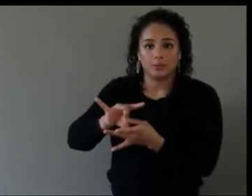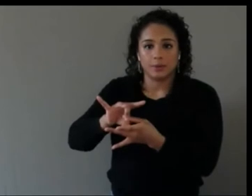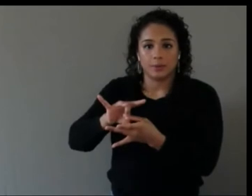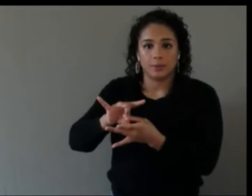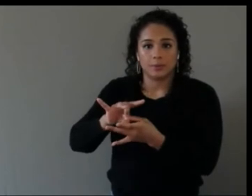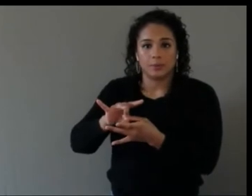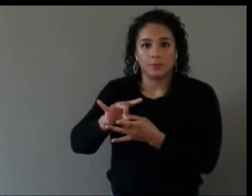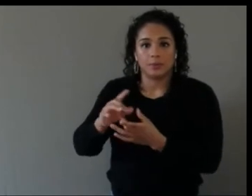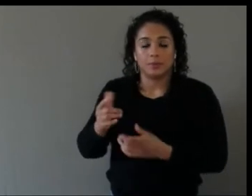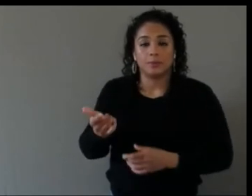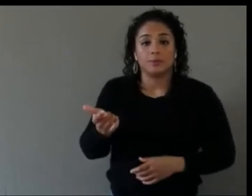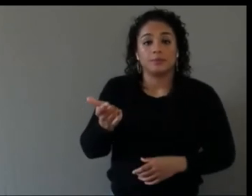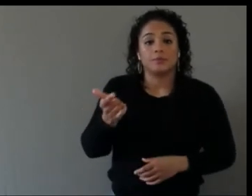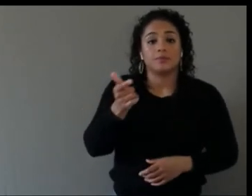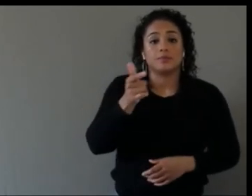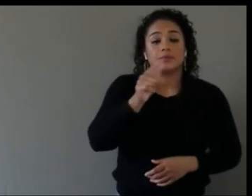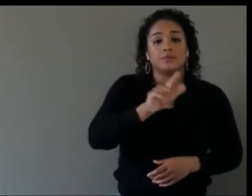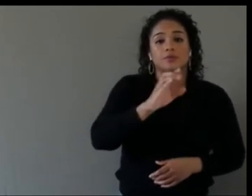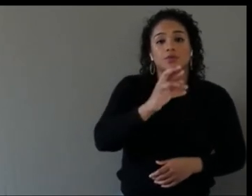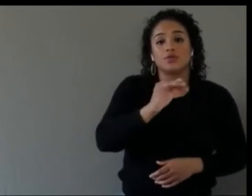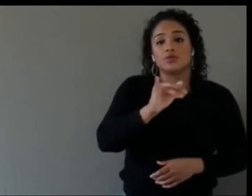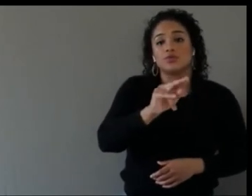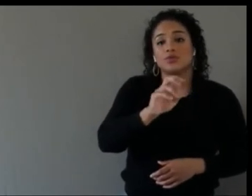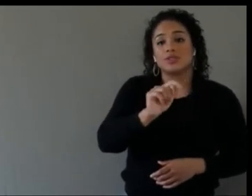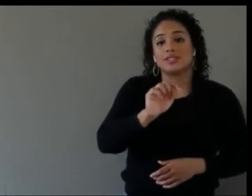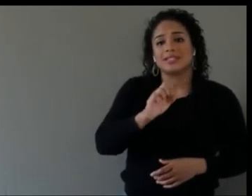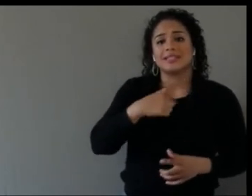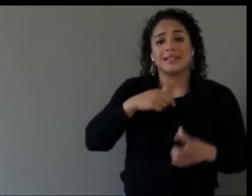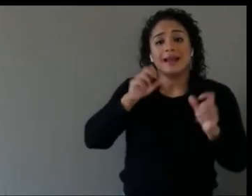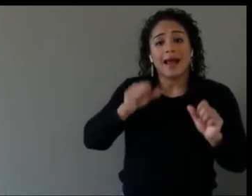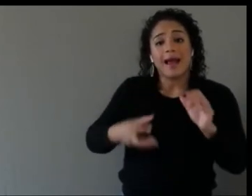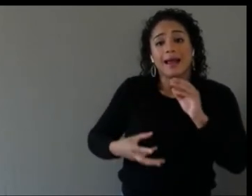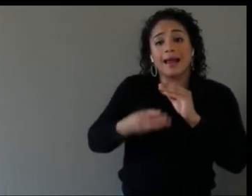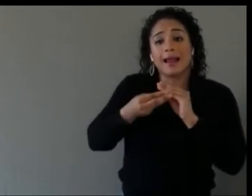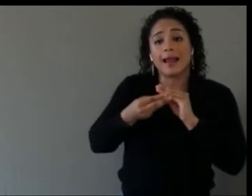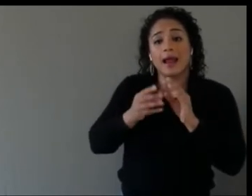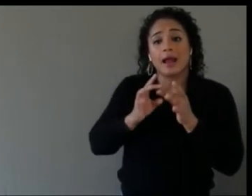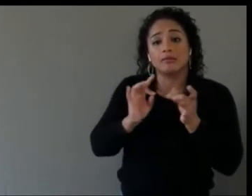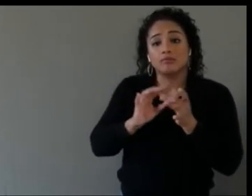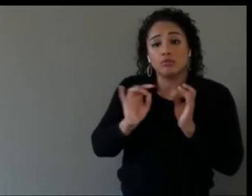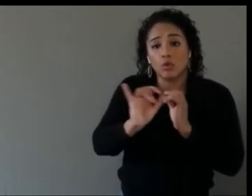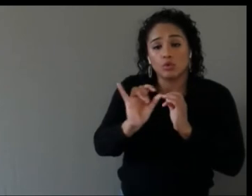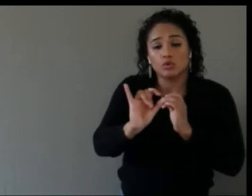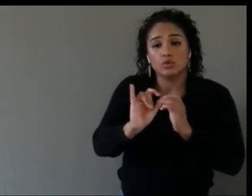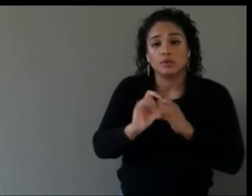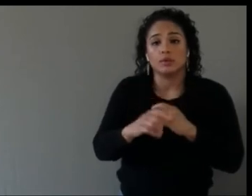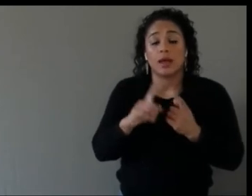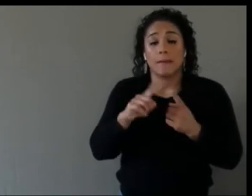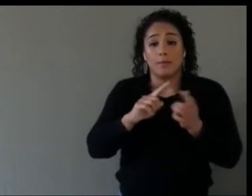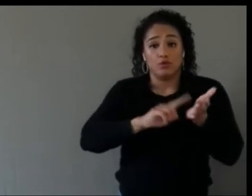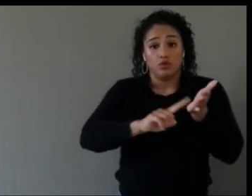I think, you know, the wonderful thing about inclusive research, is it's really quite well set up for the pandemic because